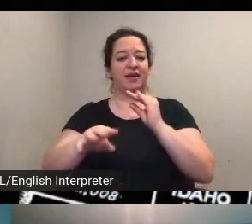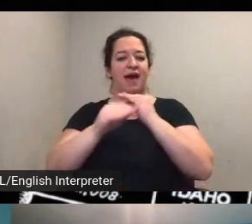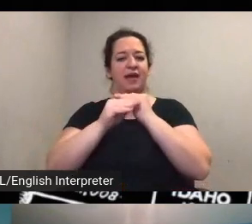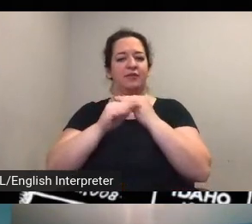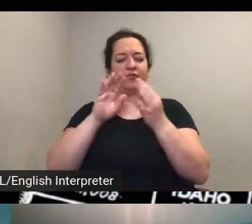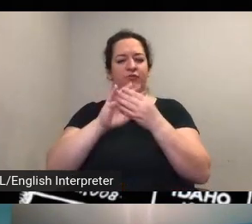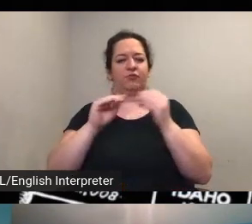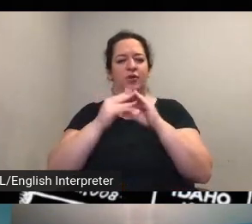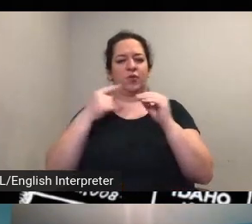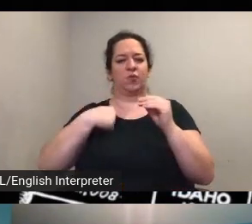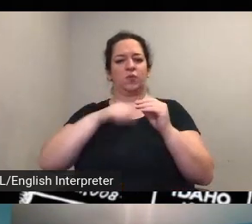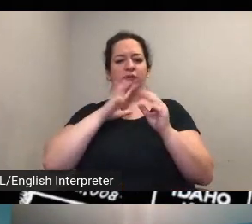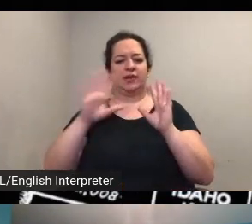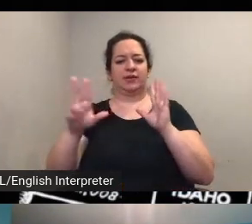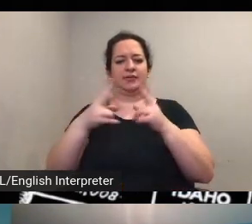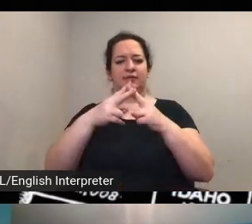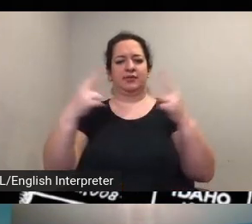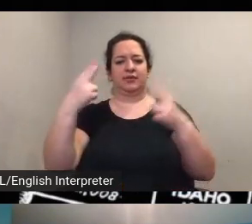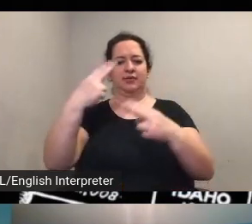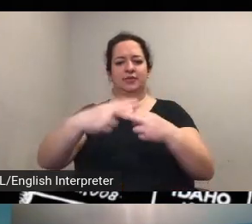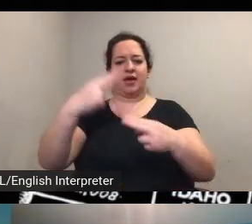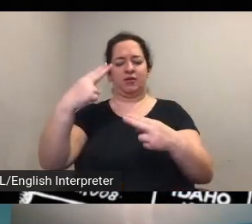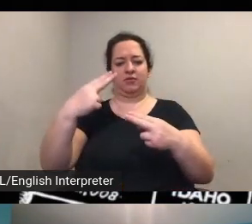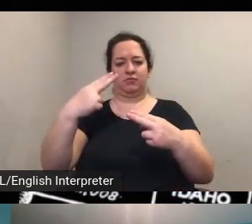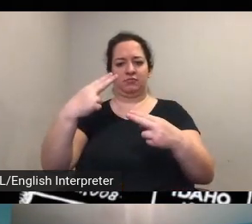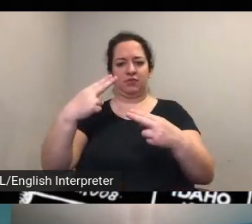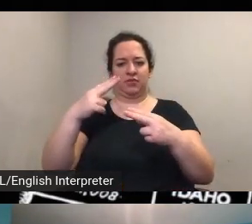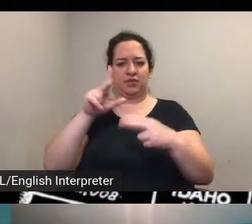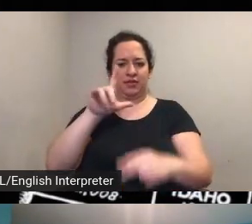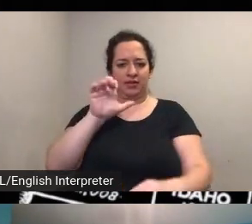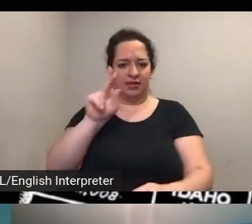that link um christina